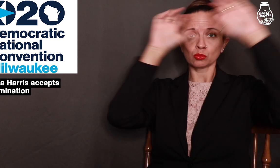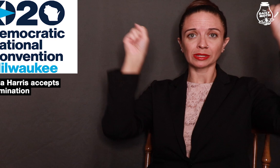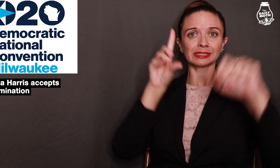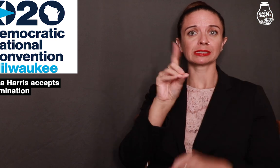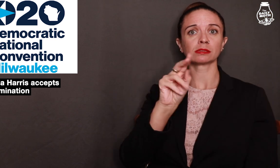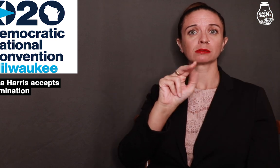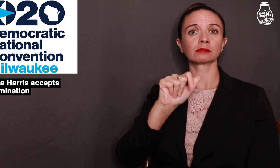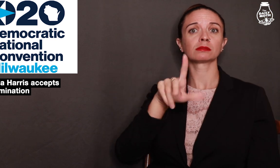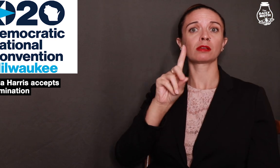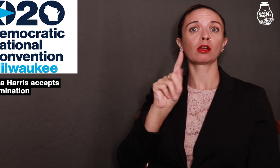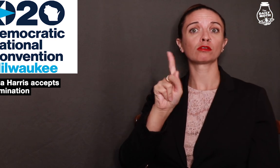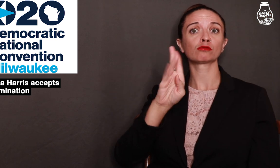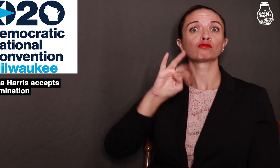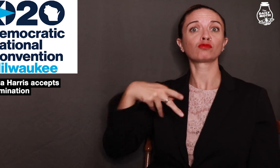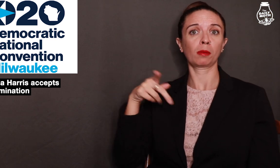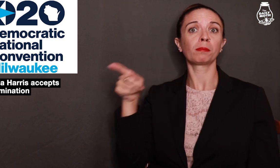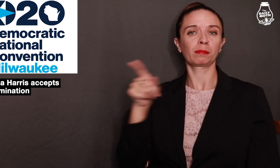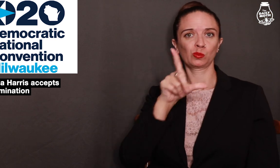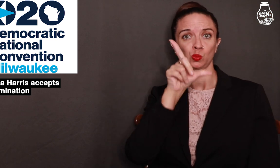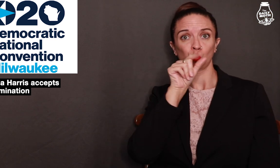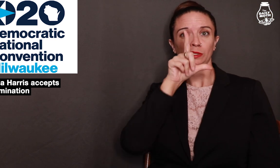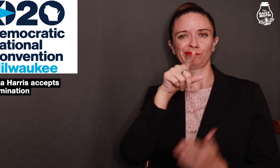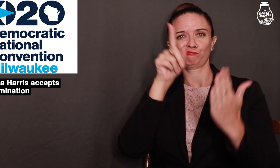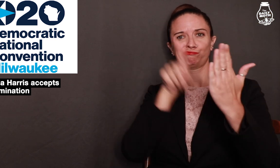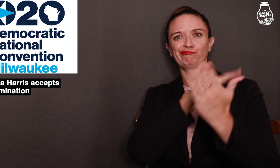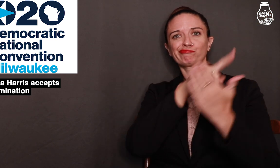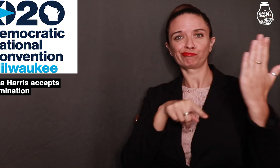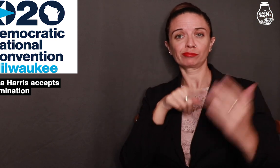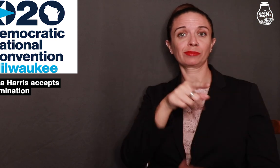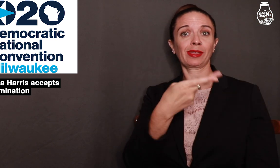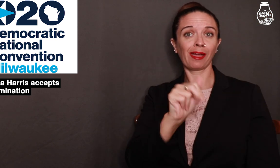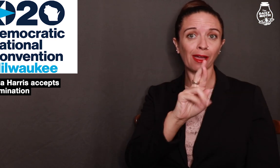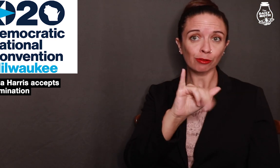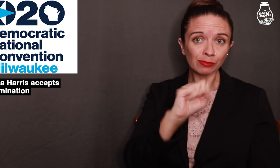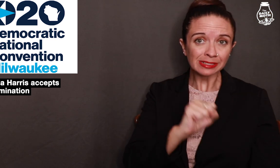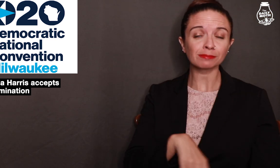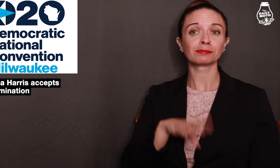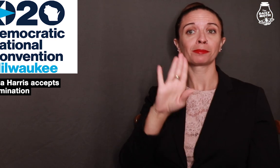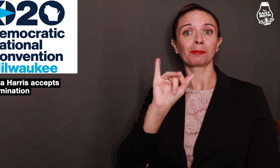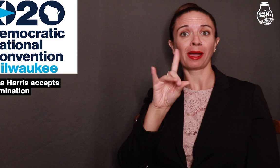President Donald Trump tweeted criticism back at Kamala Harris,